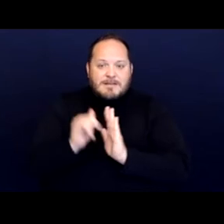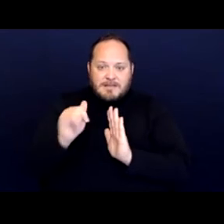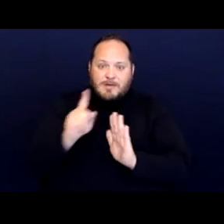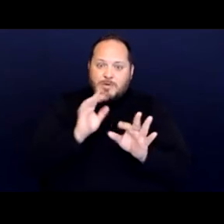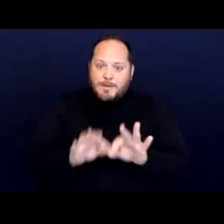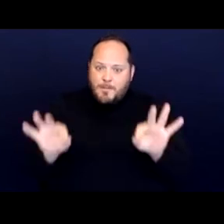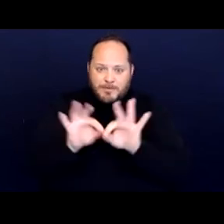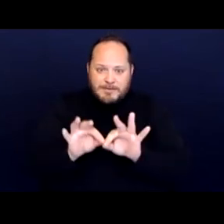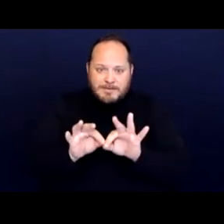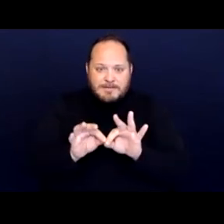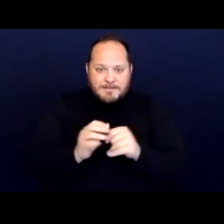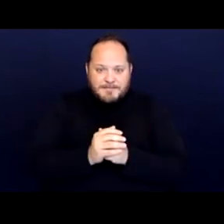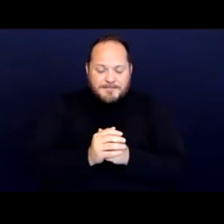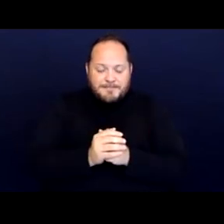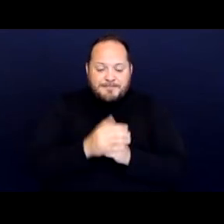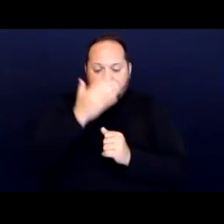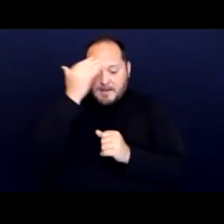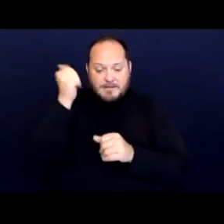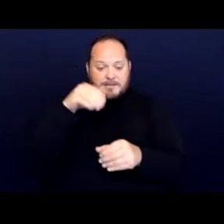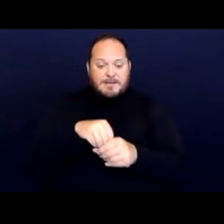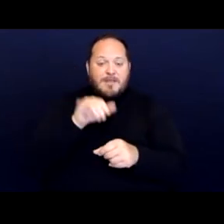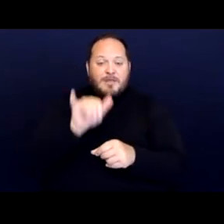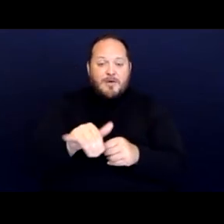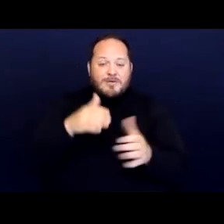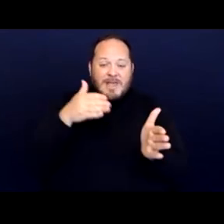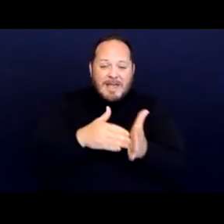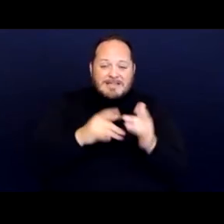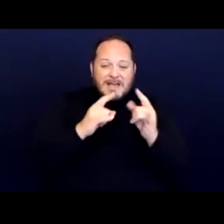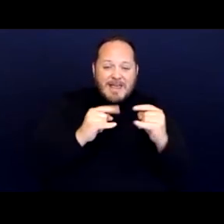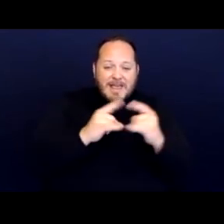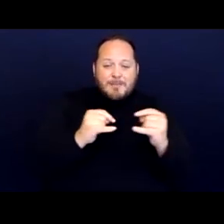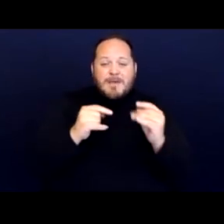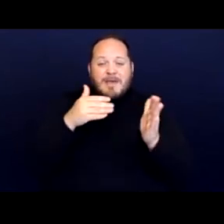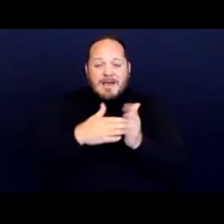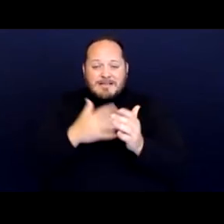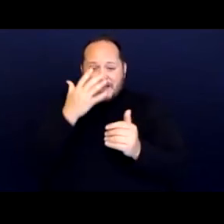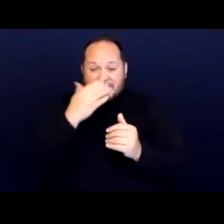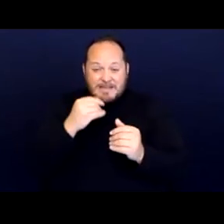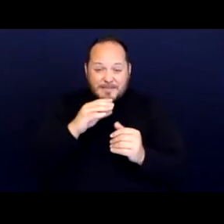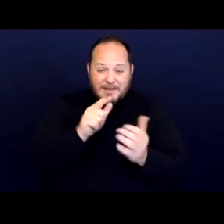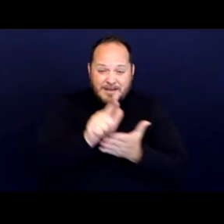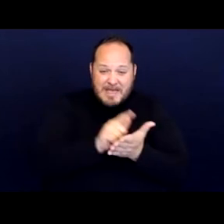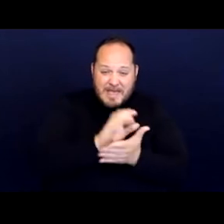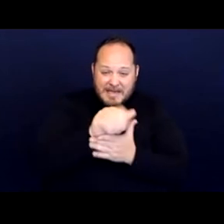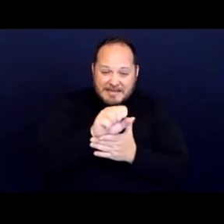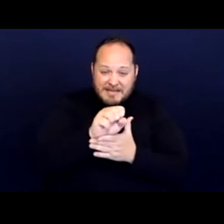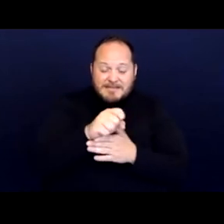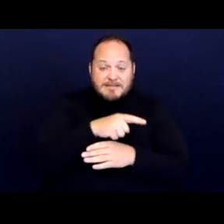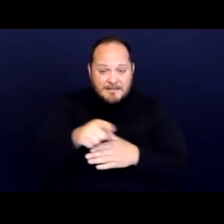because in these anti-camping and anti-sleeping cases, plaintiffs can, and of course have identified